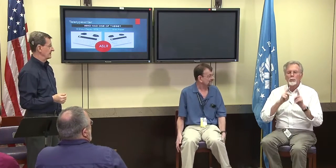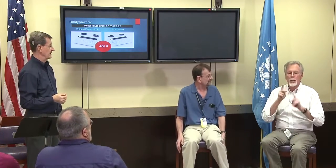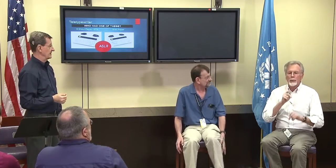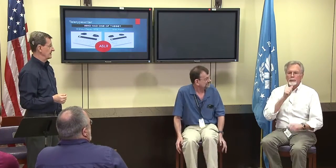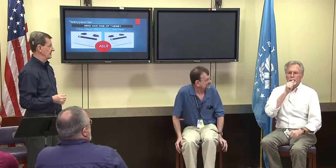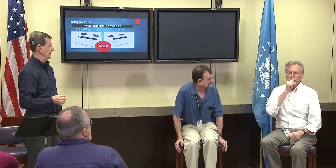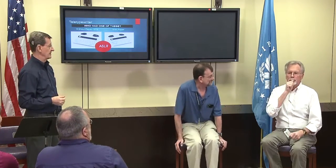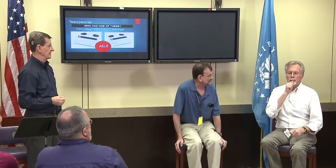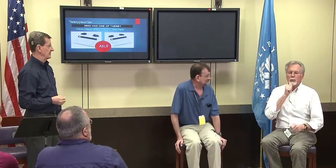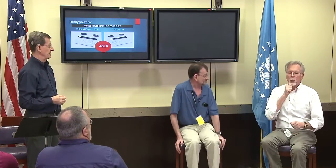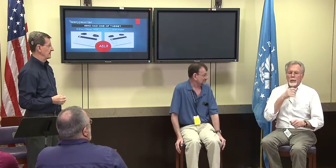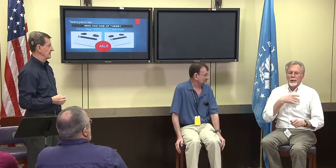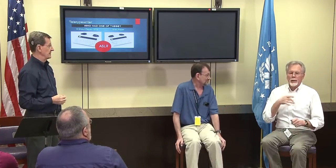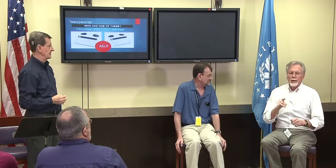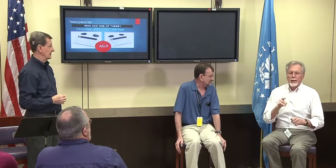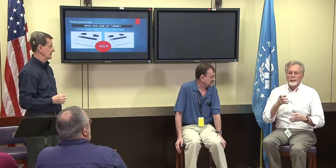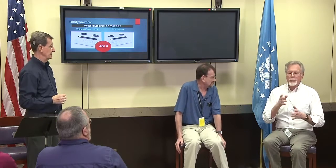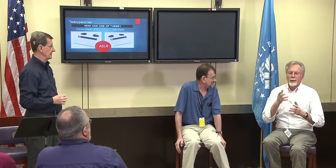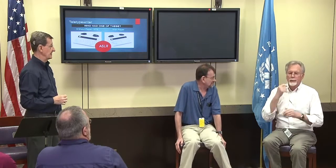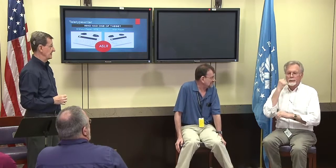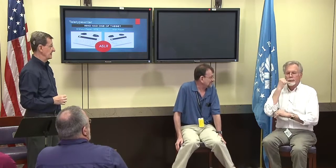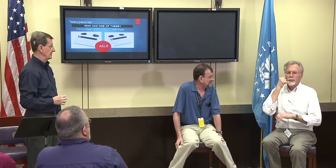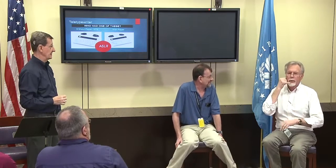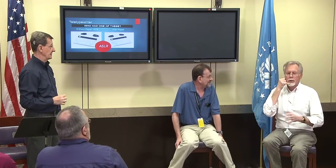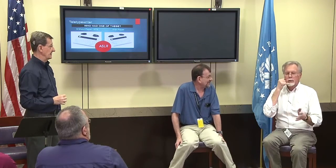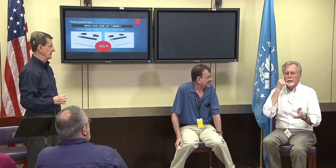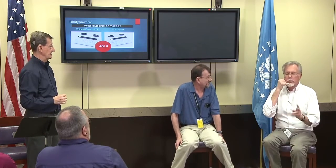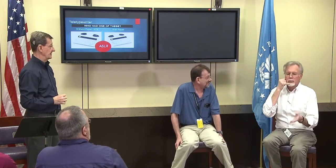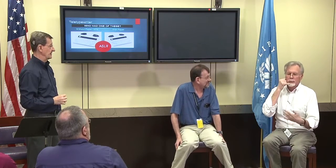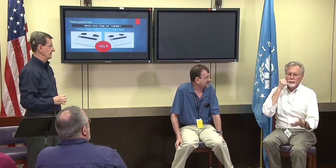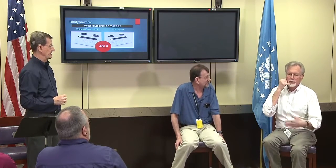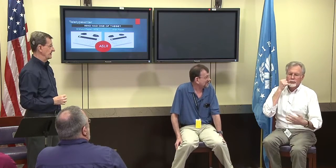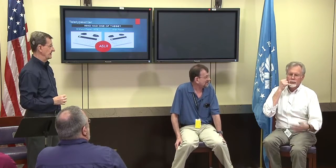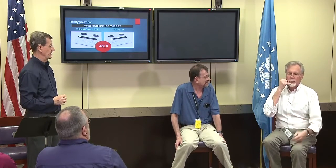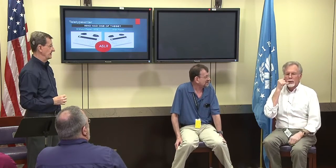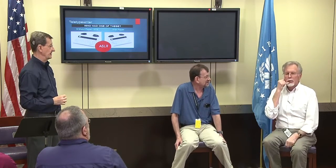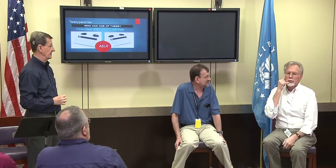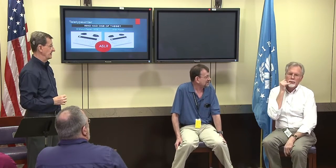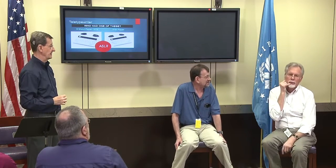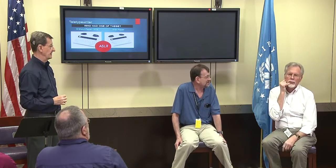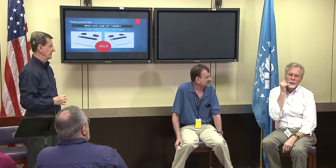Fred Pickering: I talked with deaf people who've used the TTY before and they didn't like the waiting.